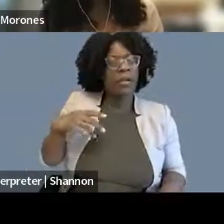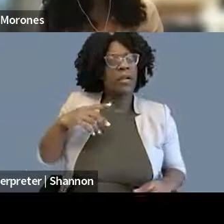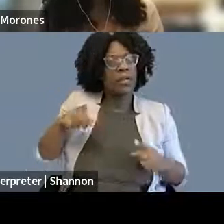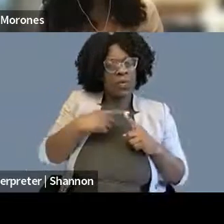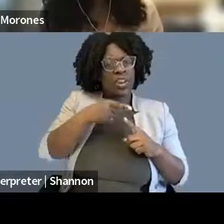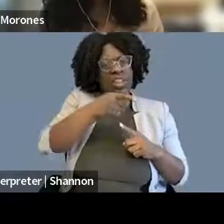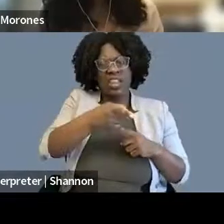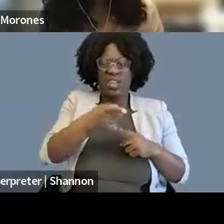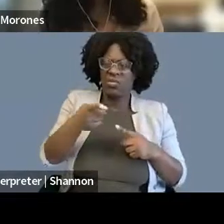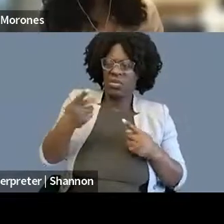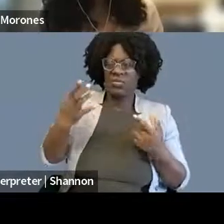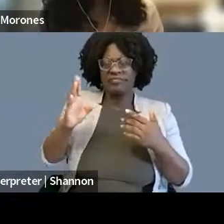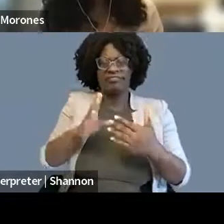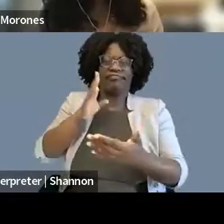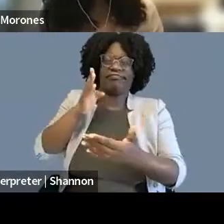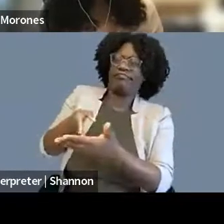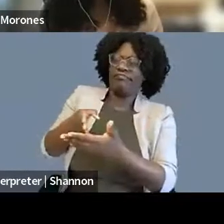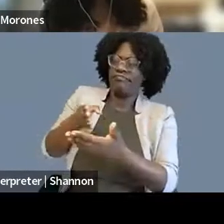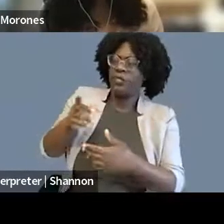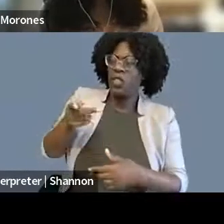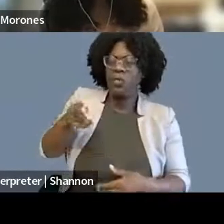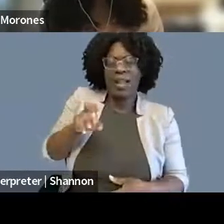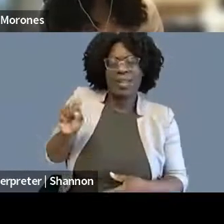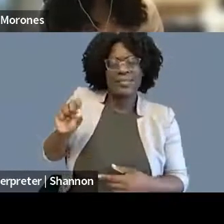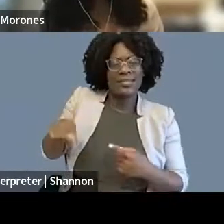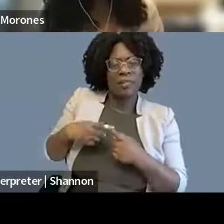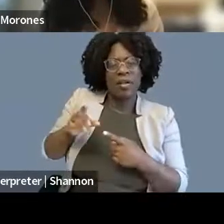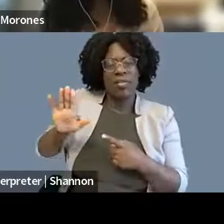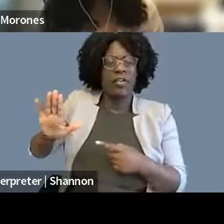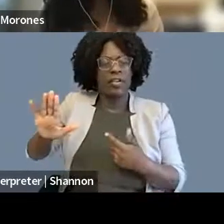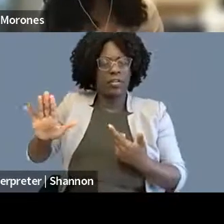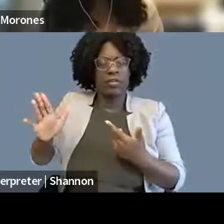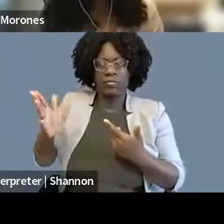not to sound dramatic. But that's something I missed, maybe one day I will come back to it,